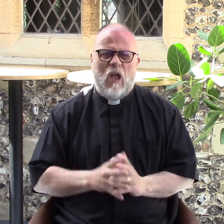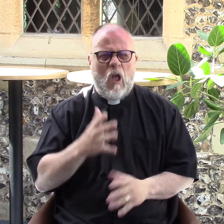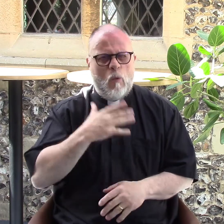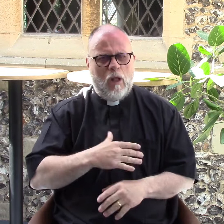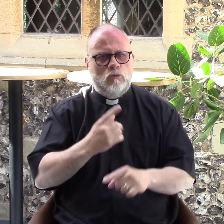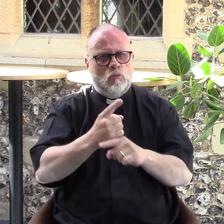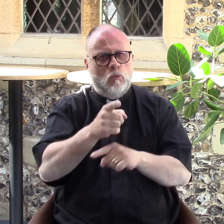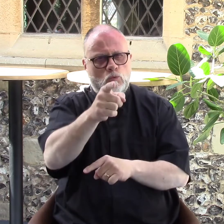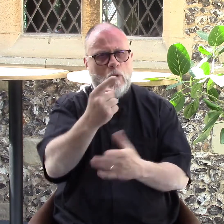I want to ask you,